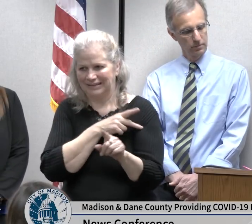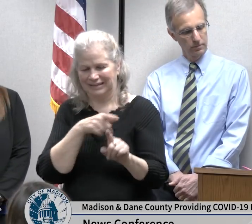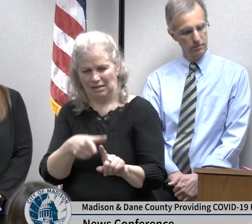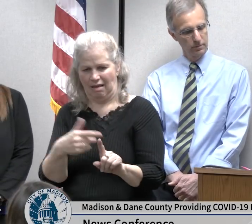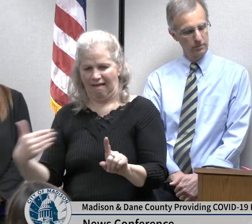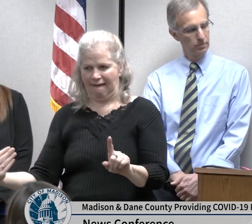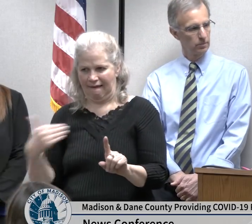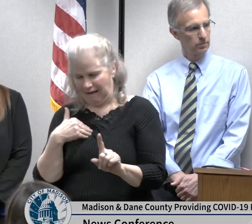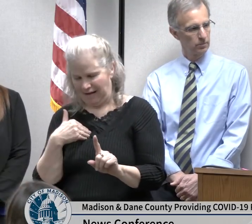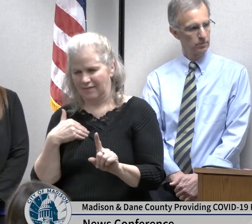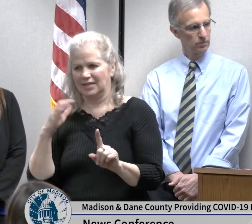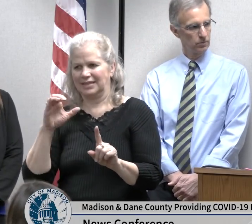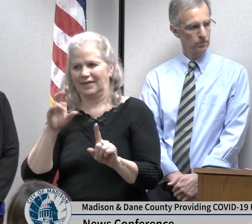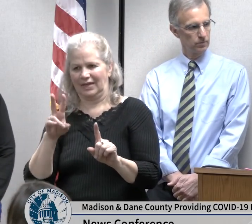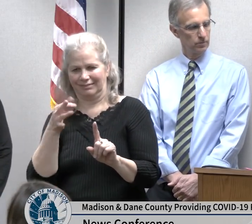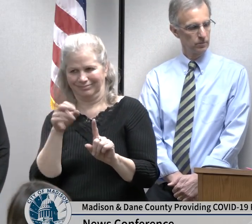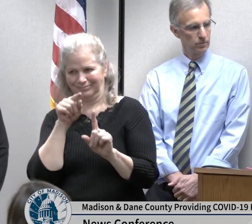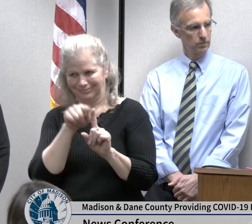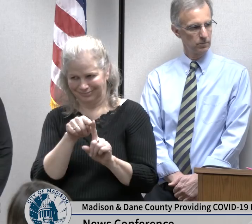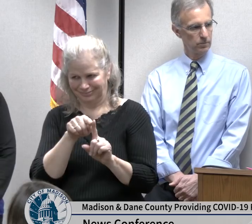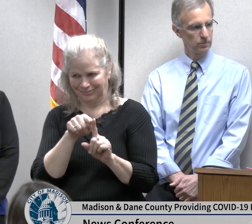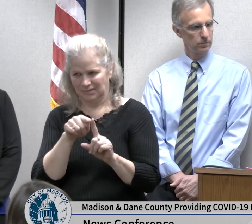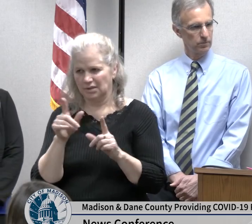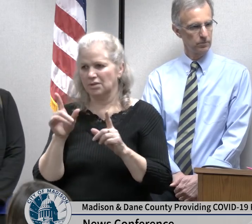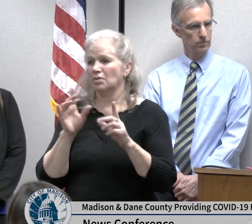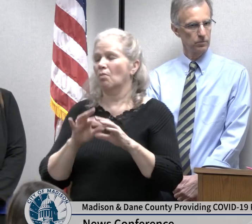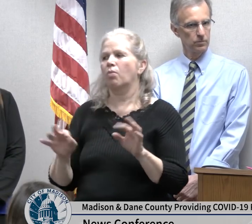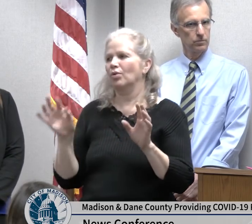most urgent need for a respirator is when you're performing a procedure that